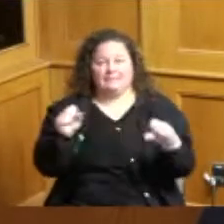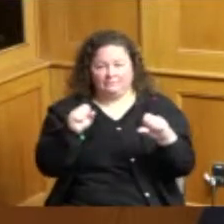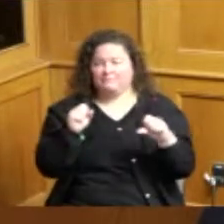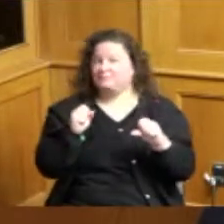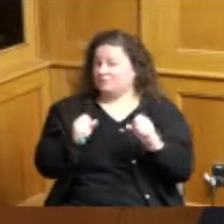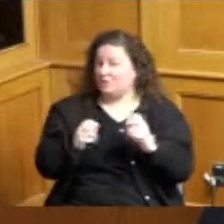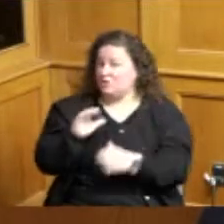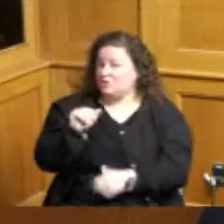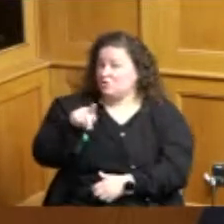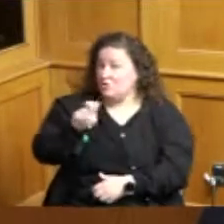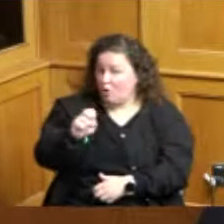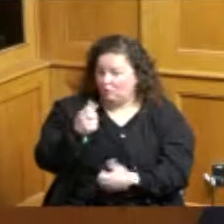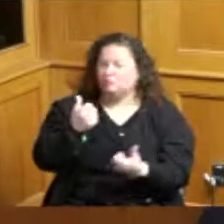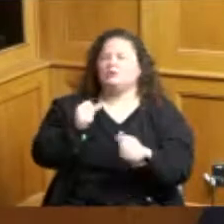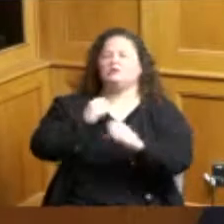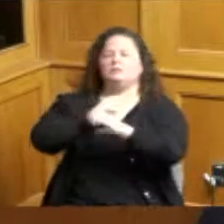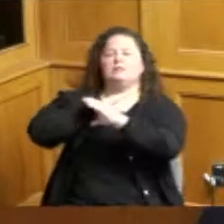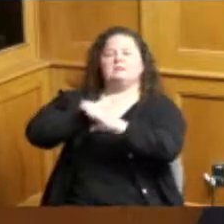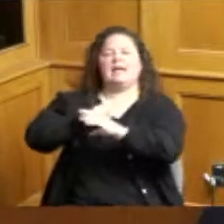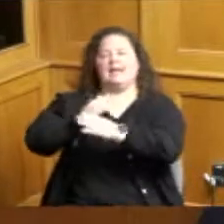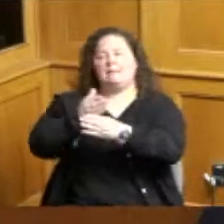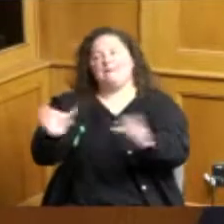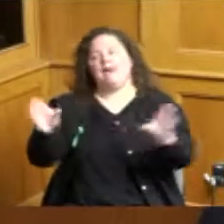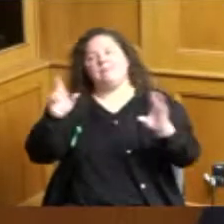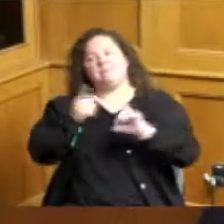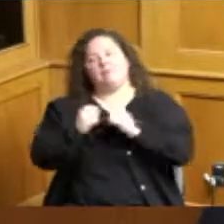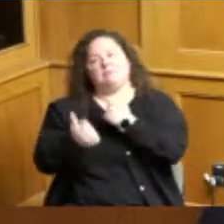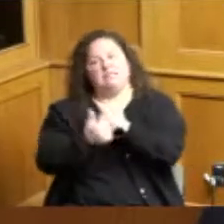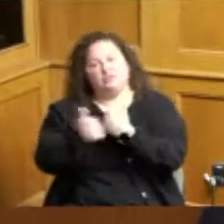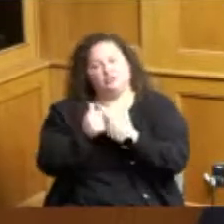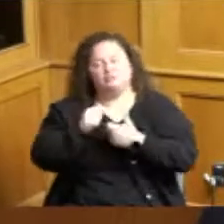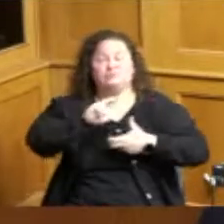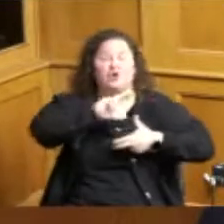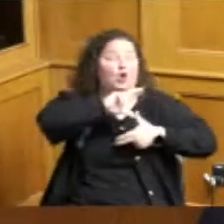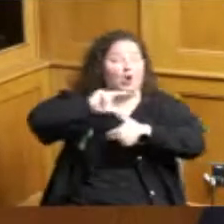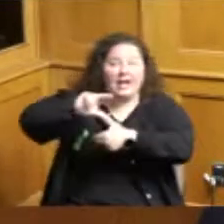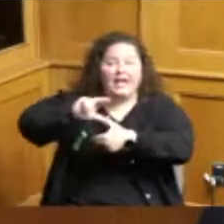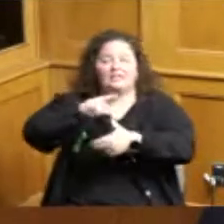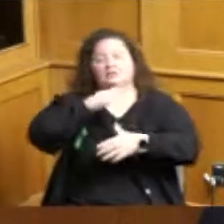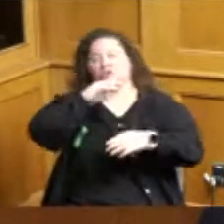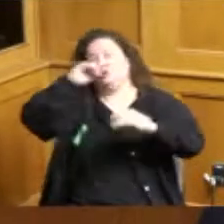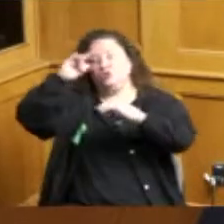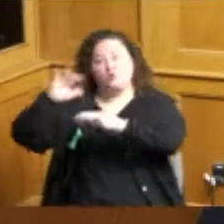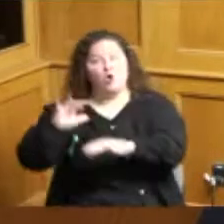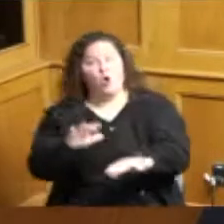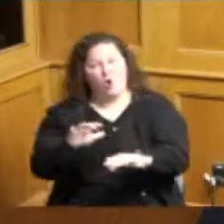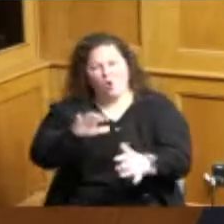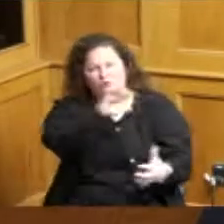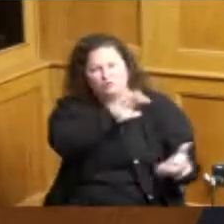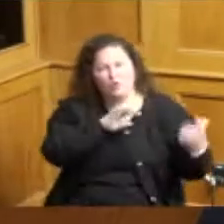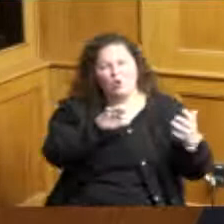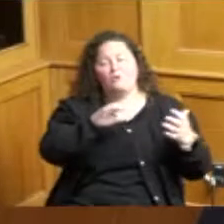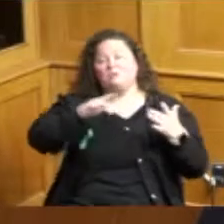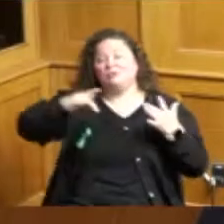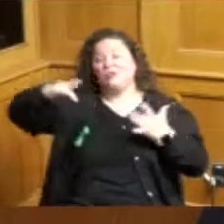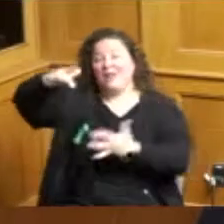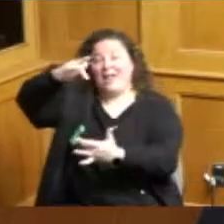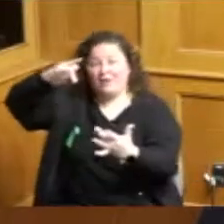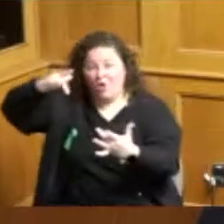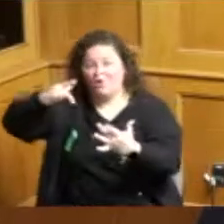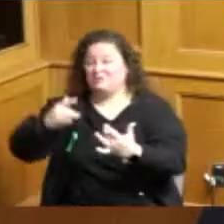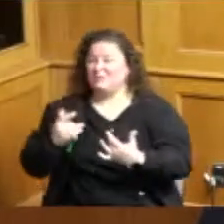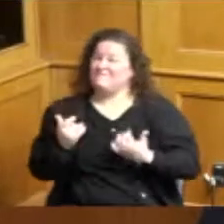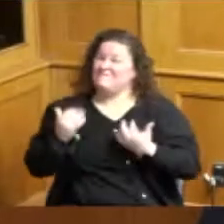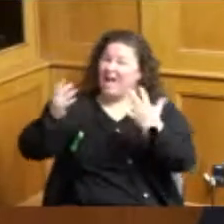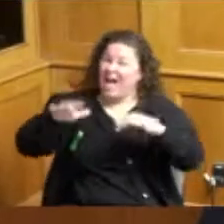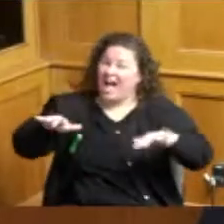public from hazards such as hurricanes snowstorms tornadoes wild land fires floods and earthquakes